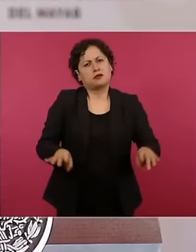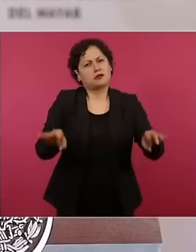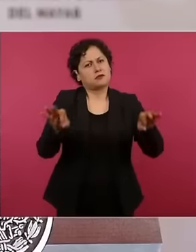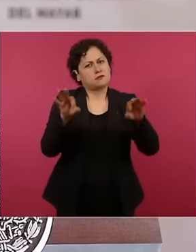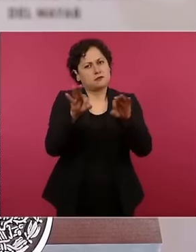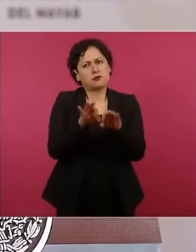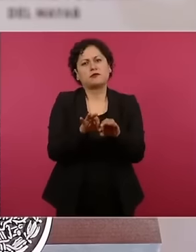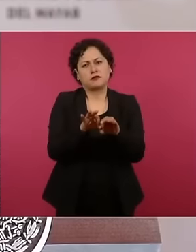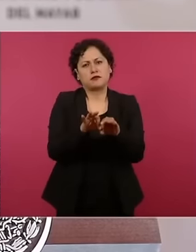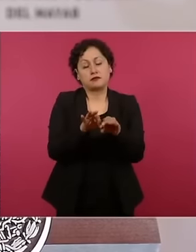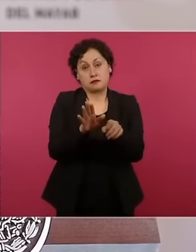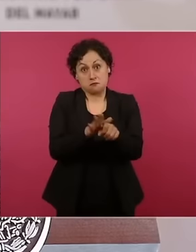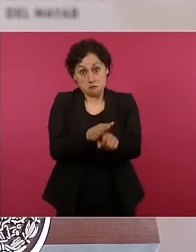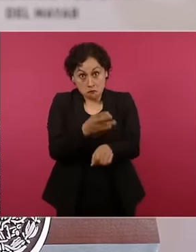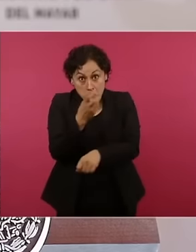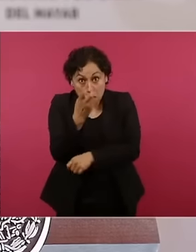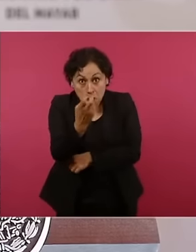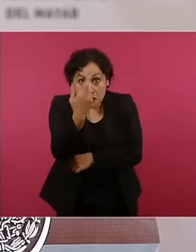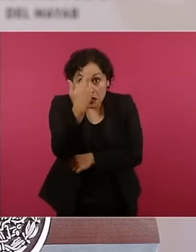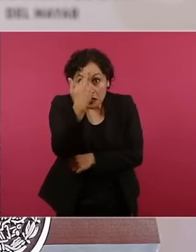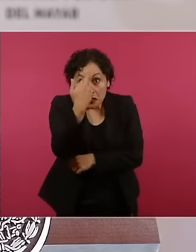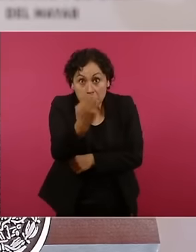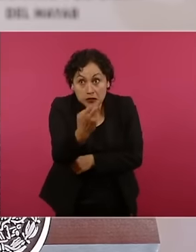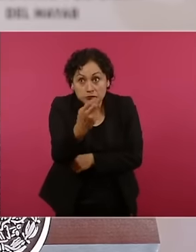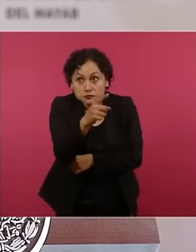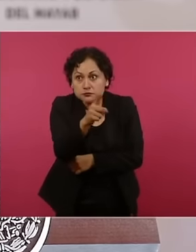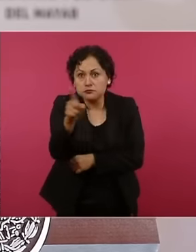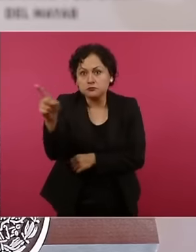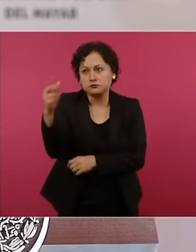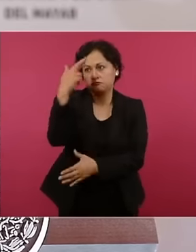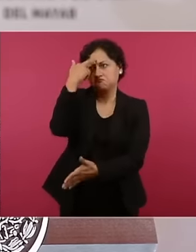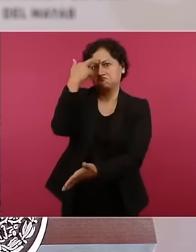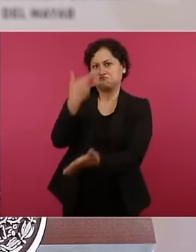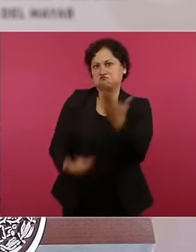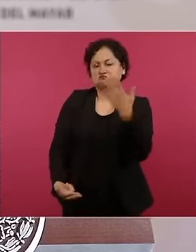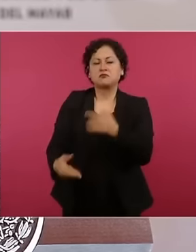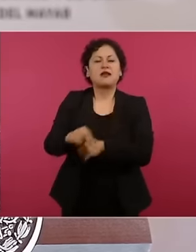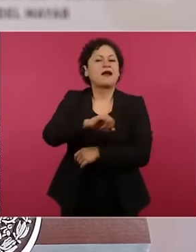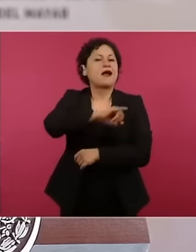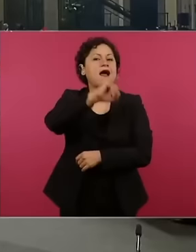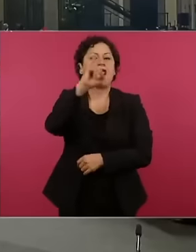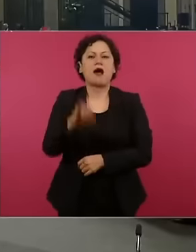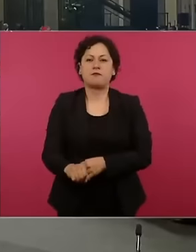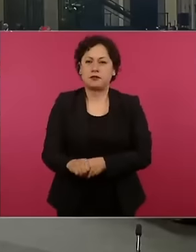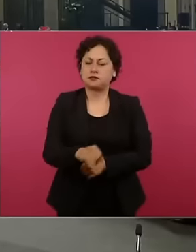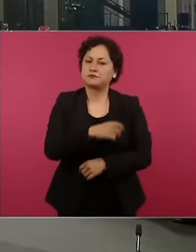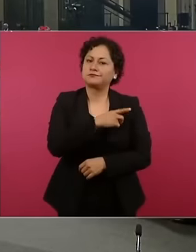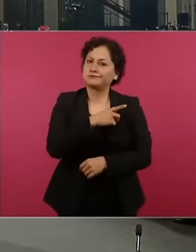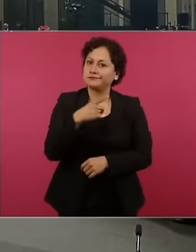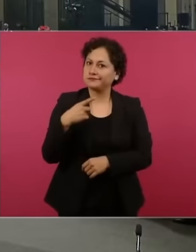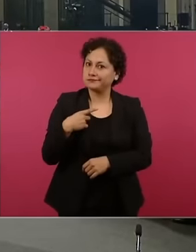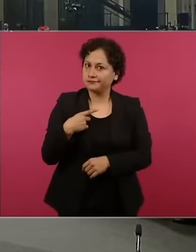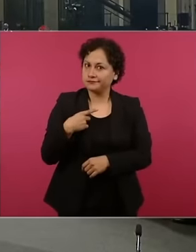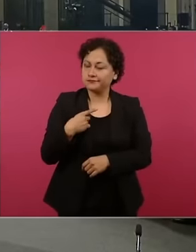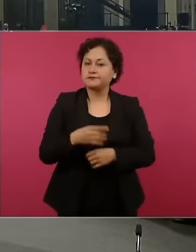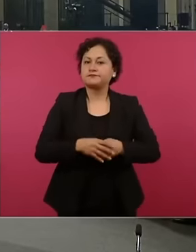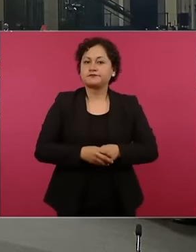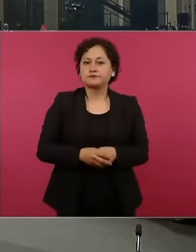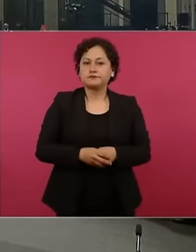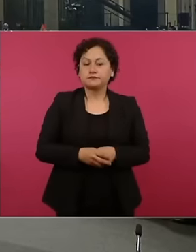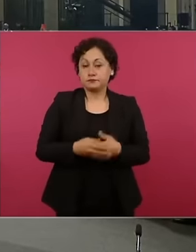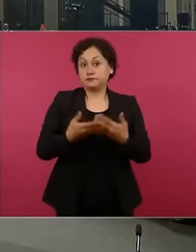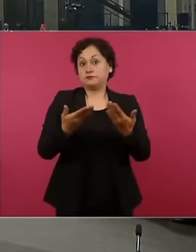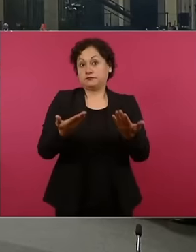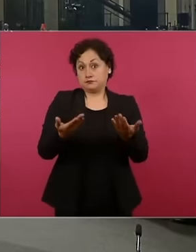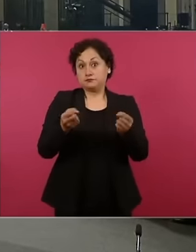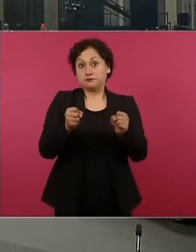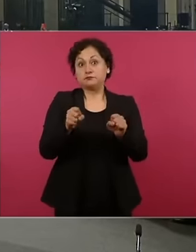we have also tried to improve their salary conditions and